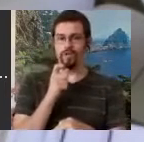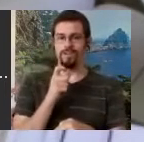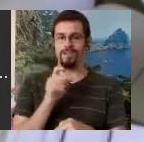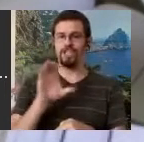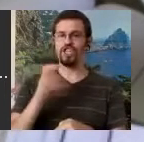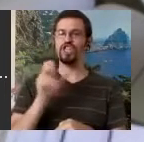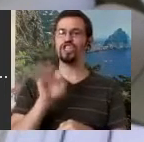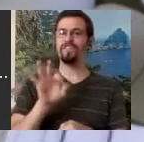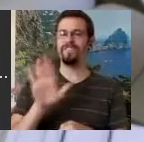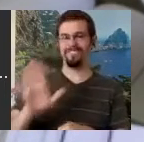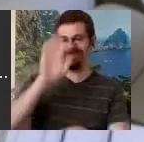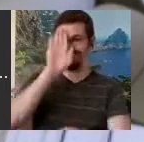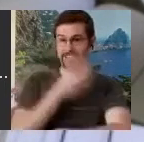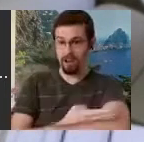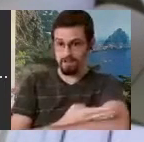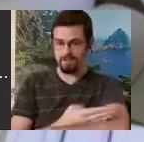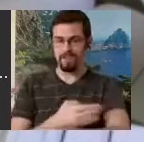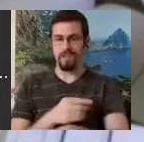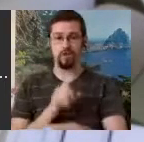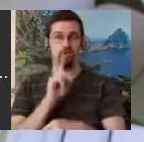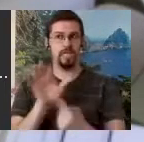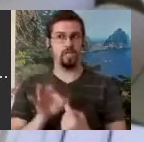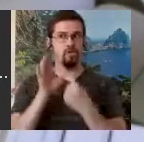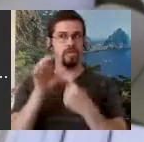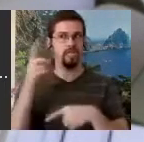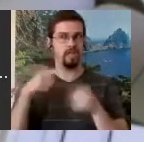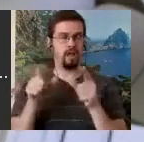very unique sign language and he asked me to write it. Now this did